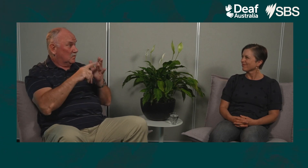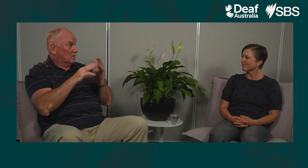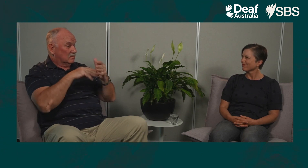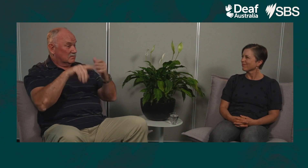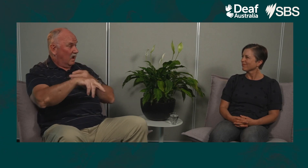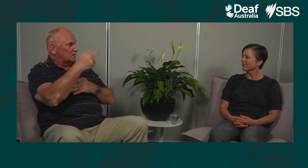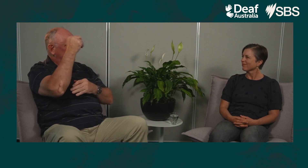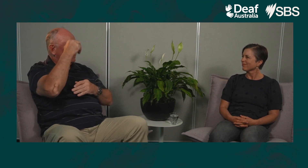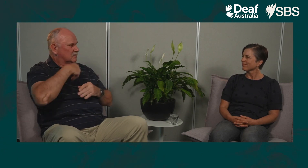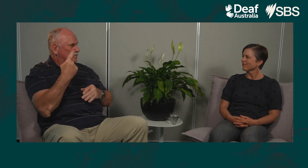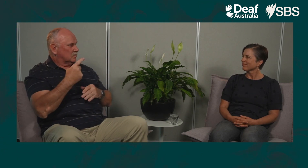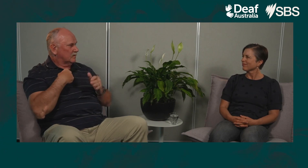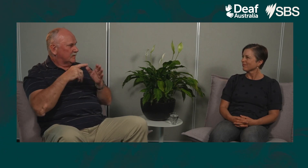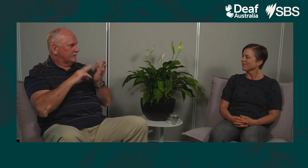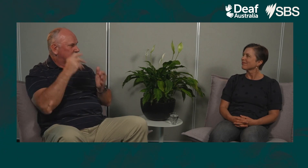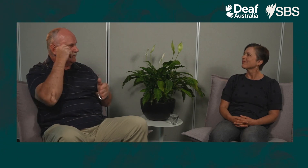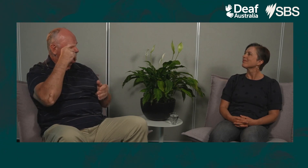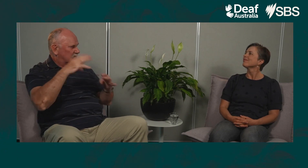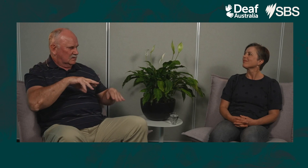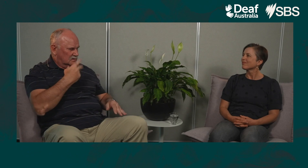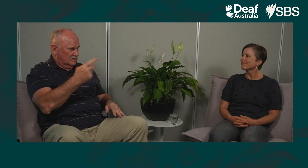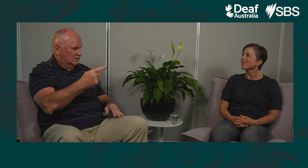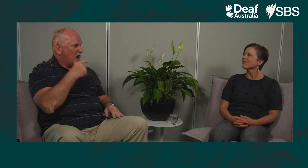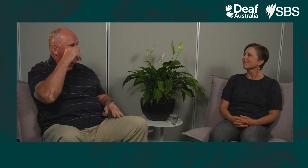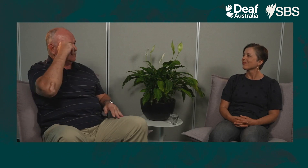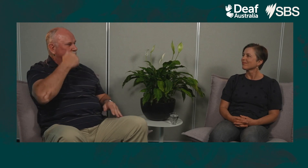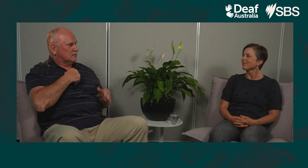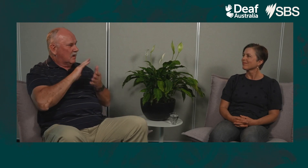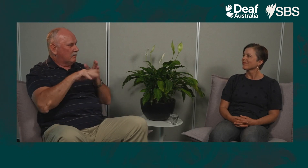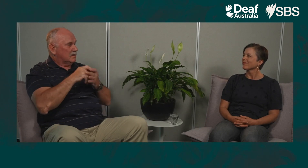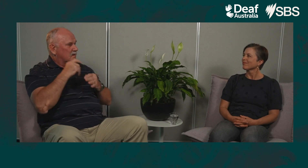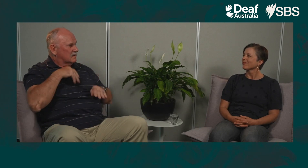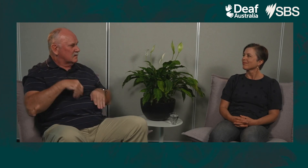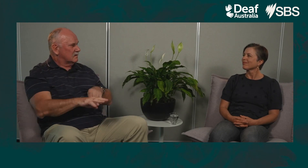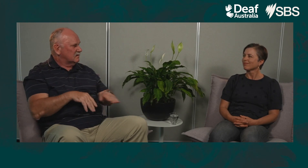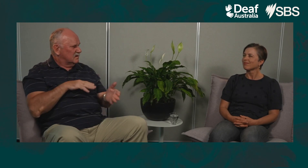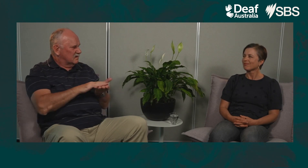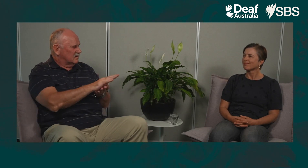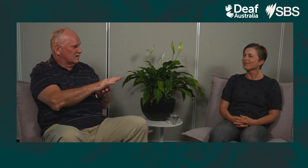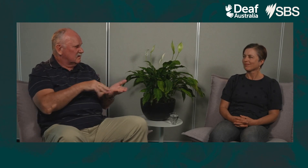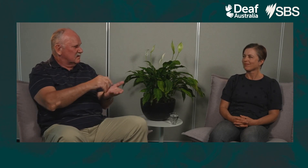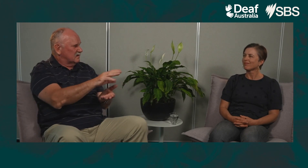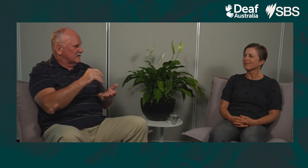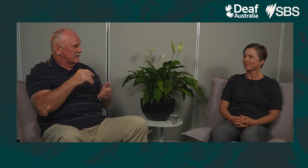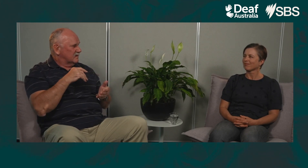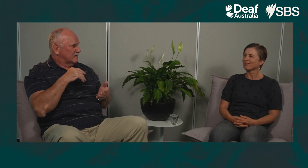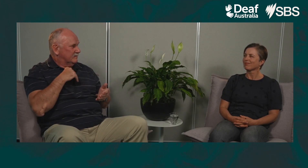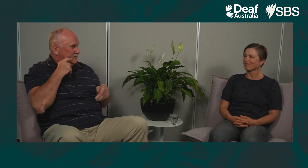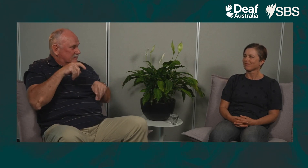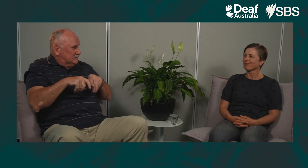the staff knew that I was coming straight away, by the way I walk and my shuffle, and not knowing that I was shuffling my feet along the floor.